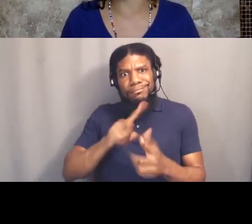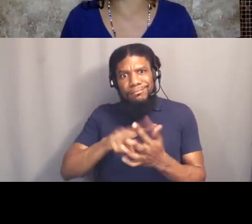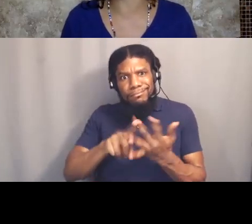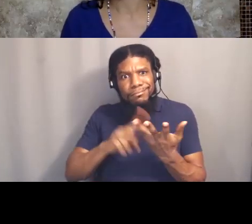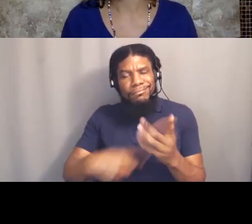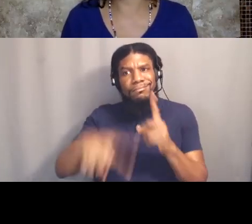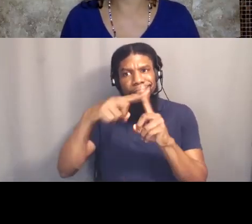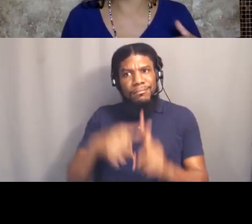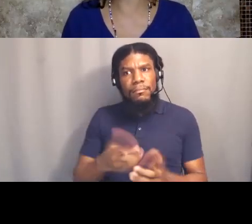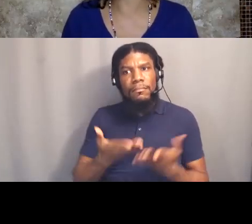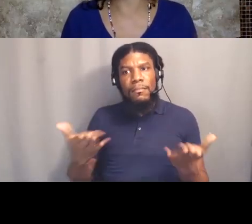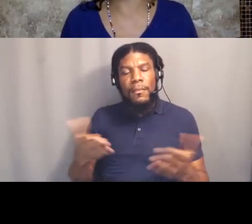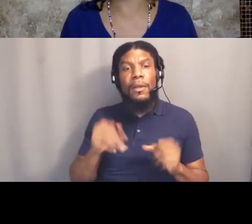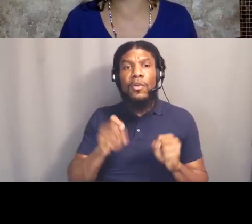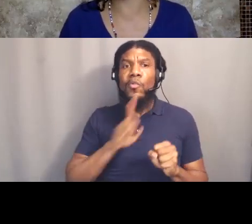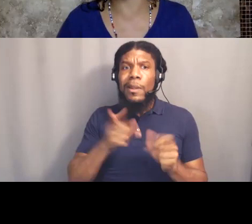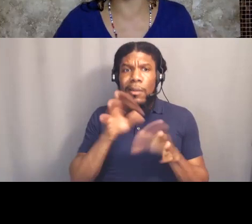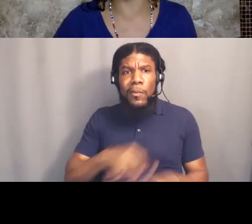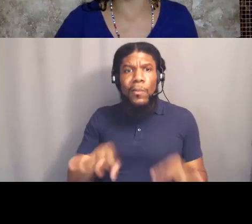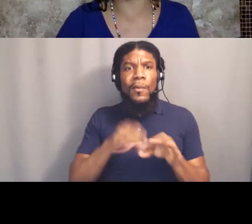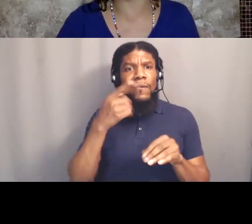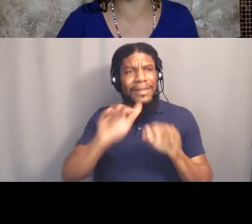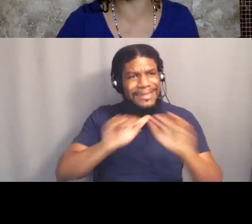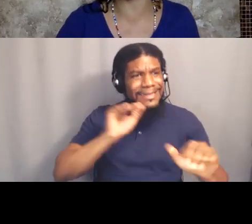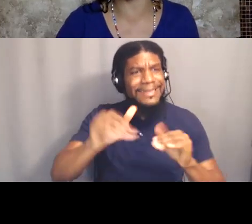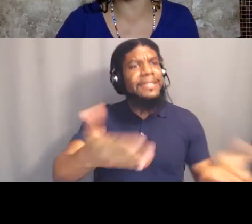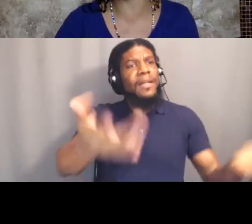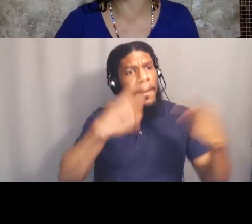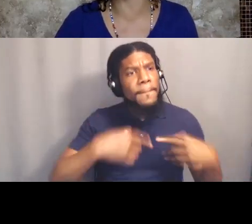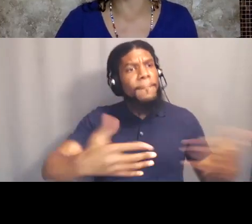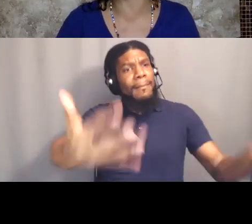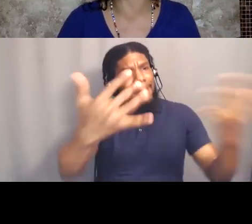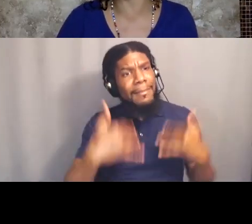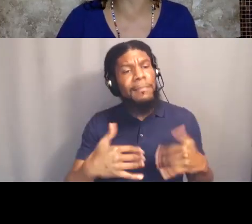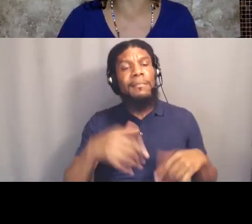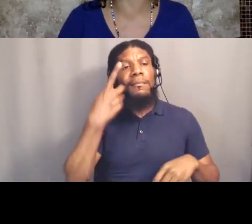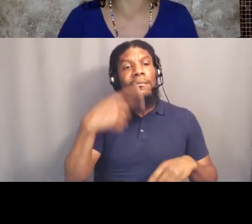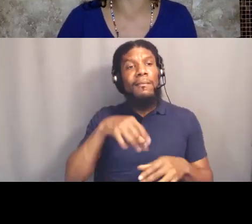And we absolutely disrupted the narrative that Black people don't vote, it's important that we all know that Black